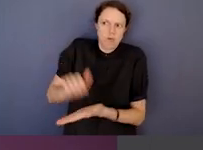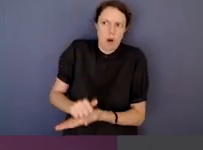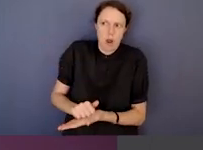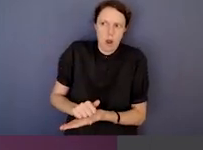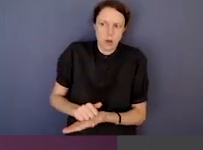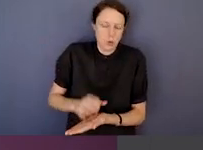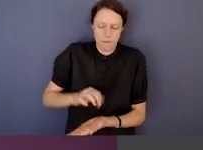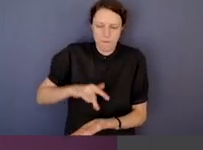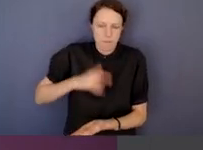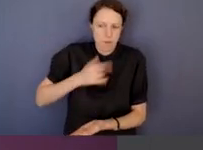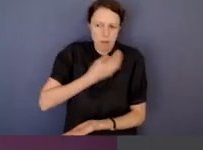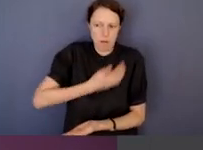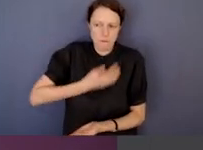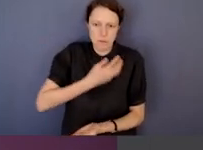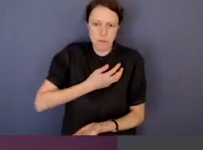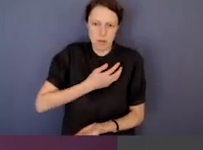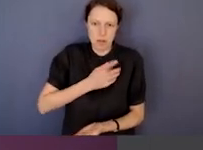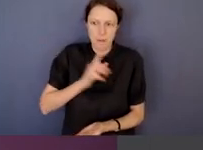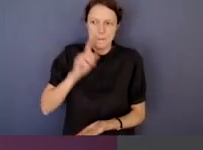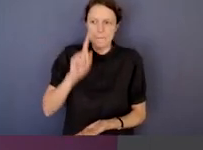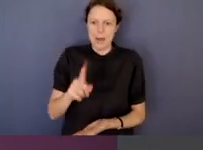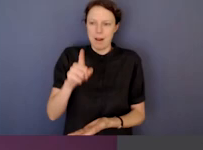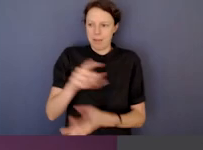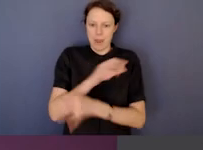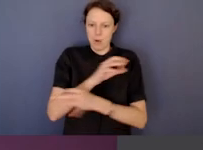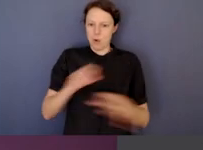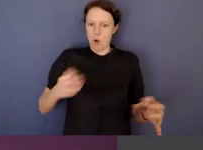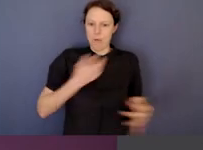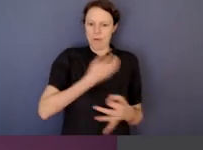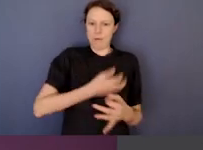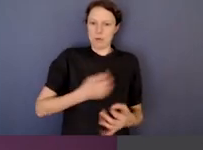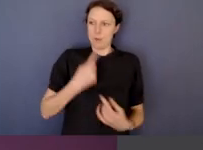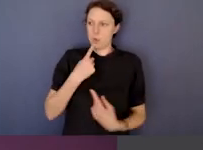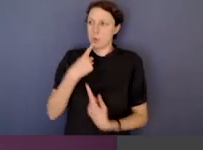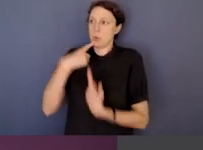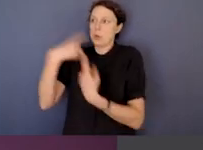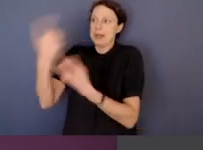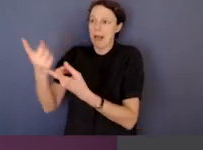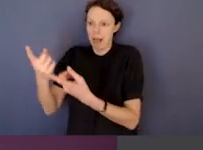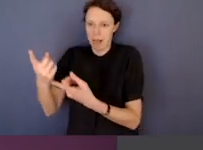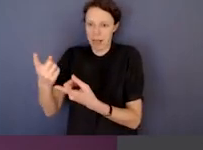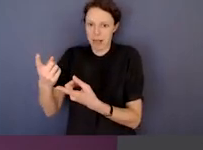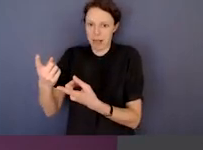on in the public sector, that they don't feel comfortable, but they don't even feel comfortable talking to